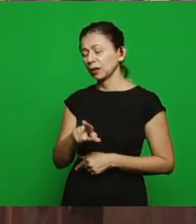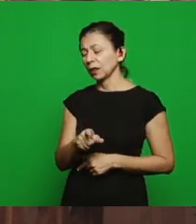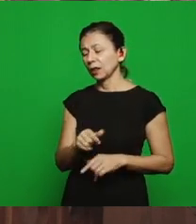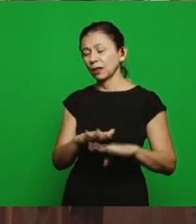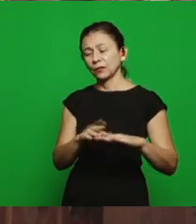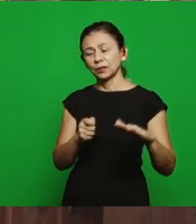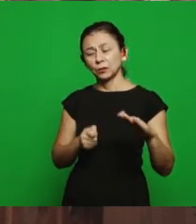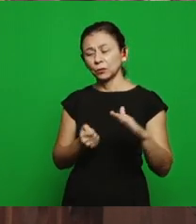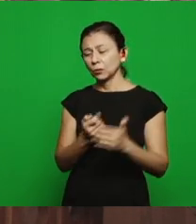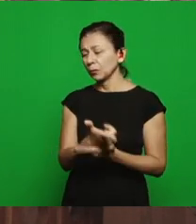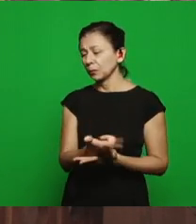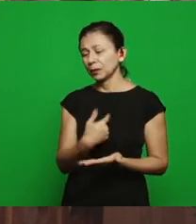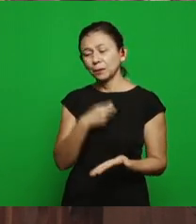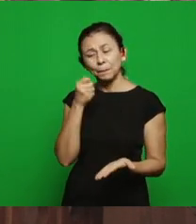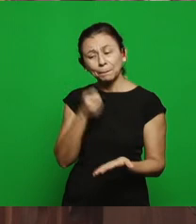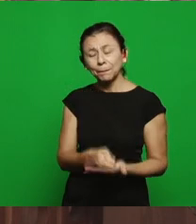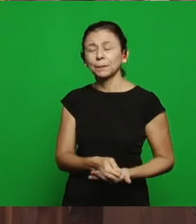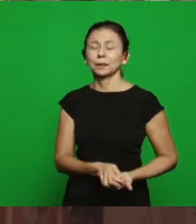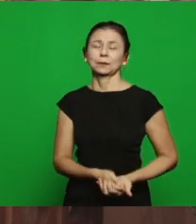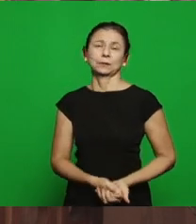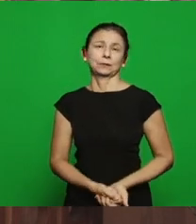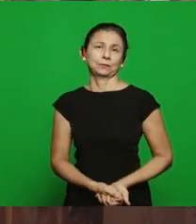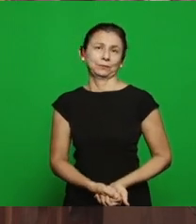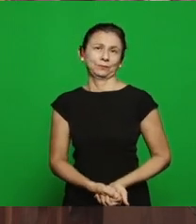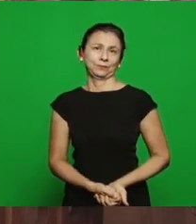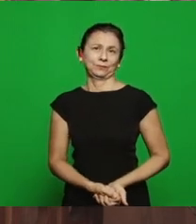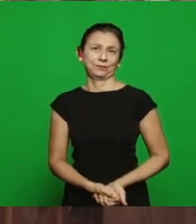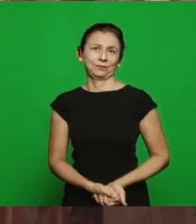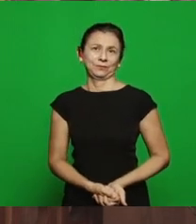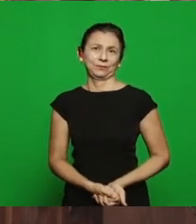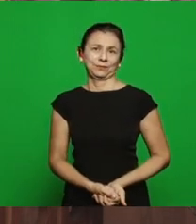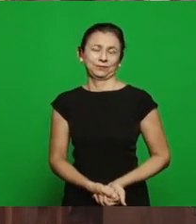for the vineyard, but the vineyard’s man doesn’t give it